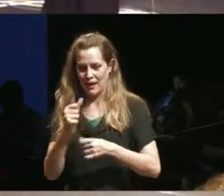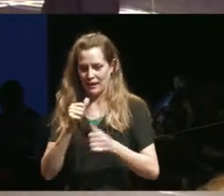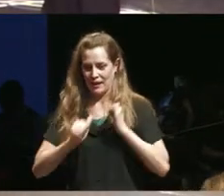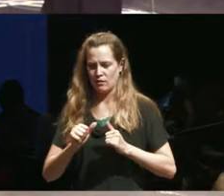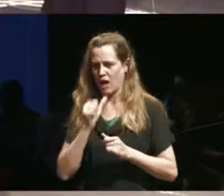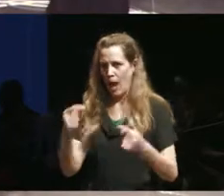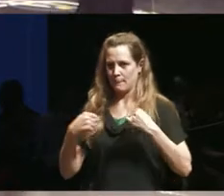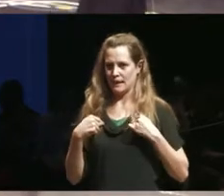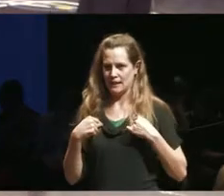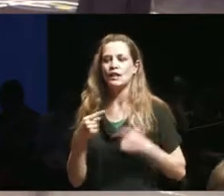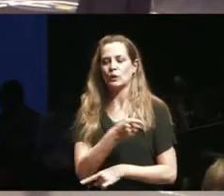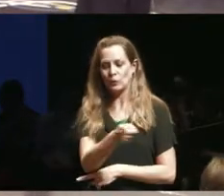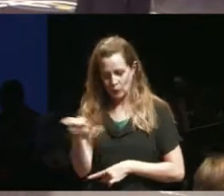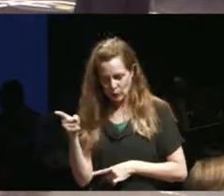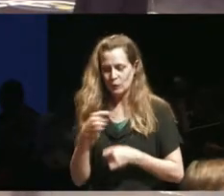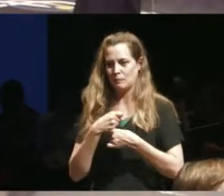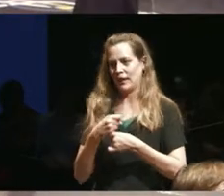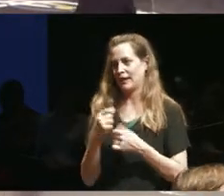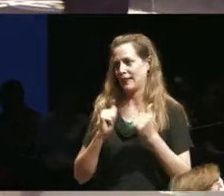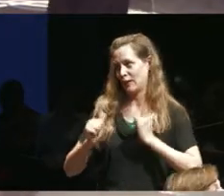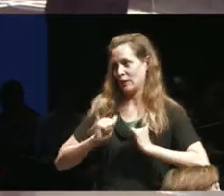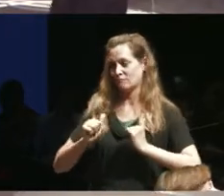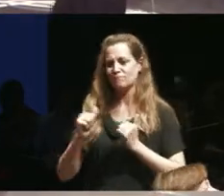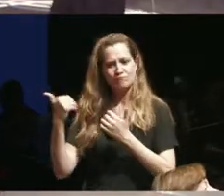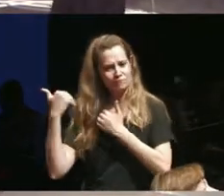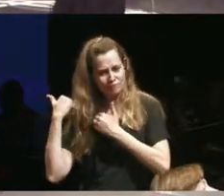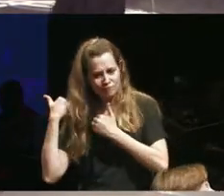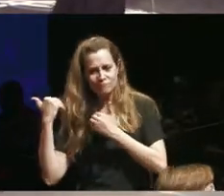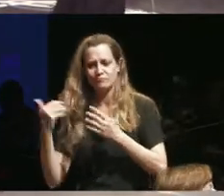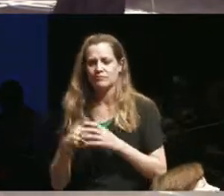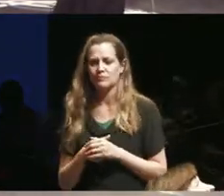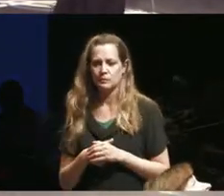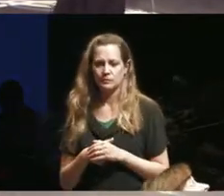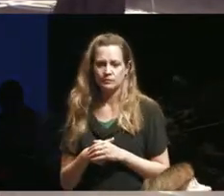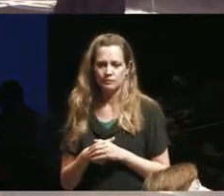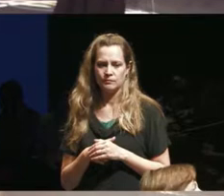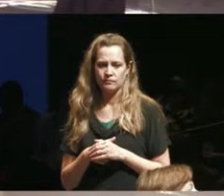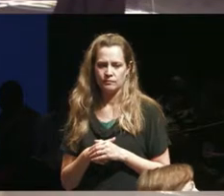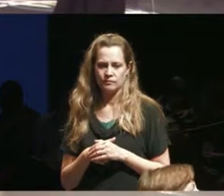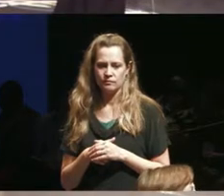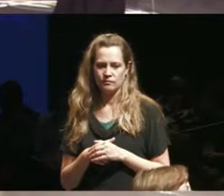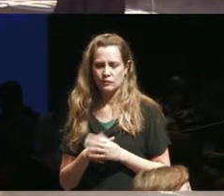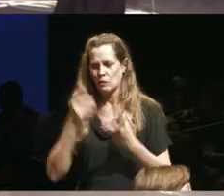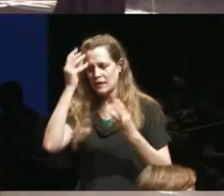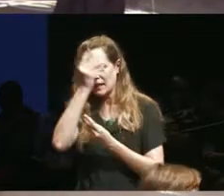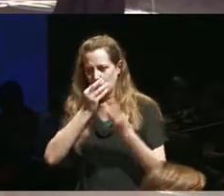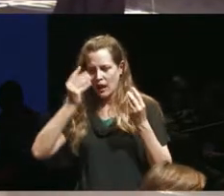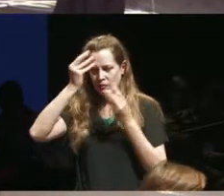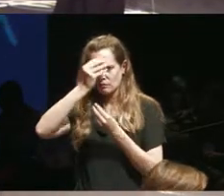there is a responsibility I think to do you think about how we are representing